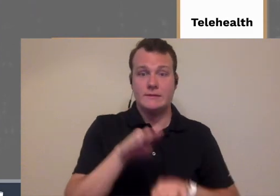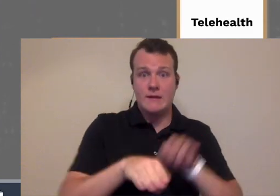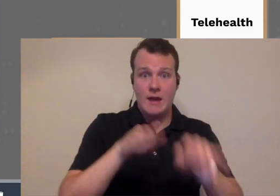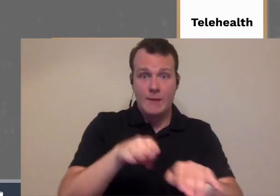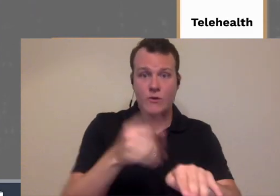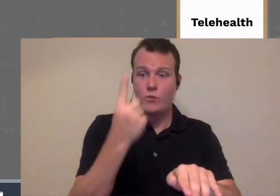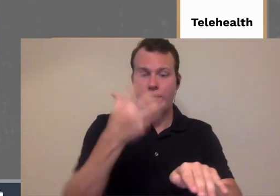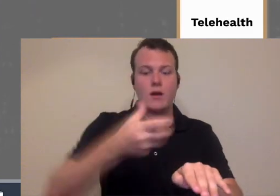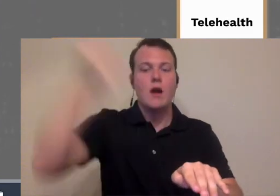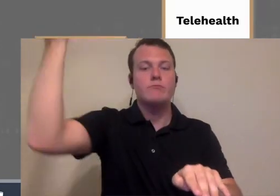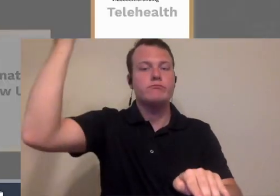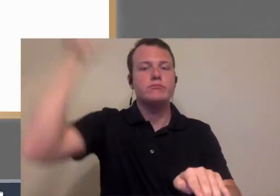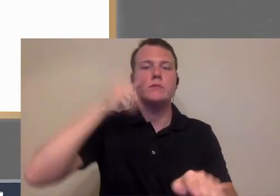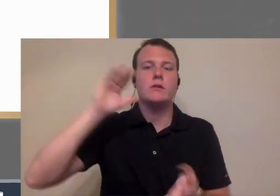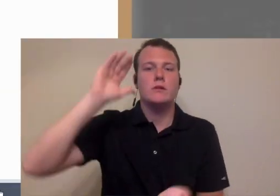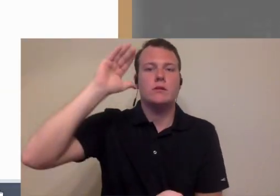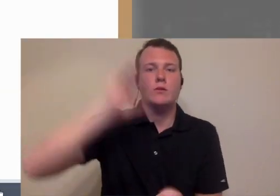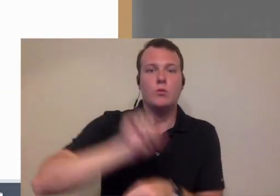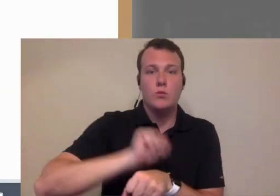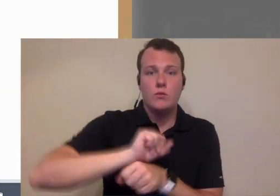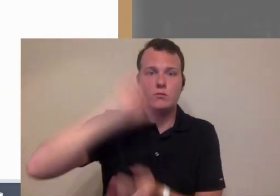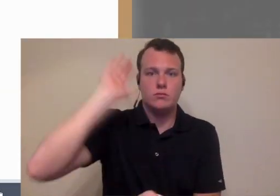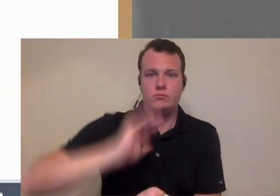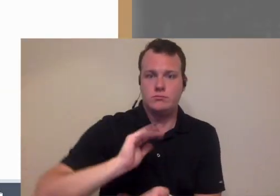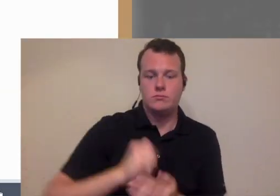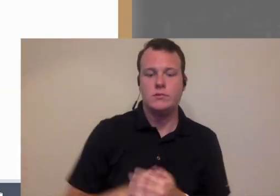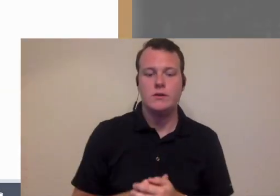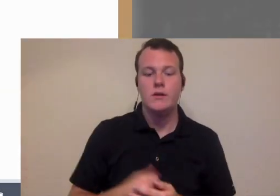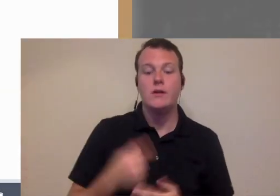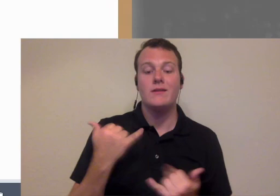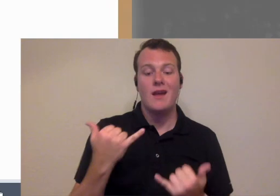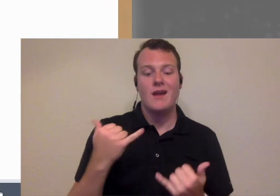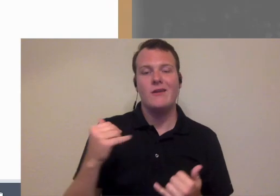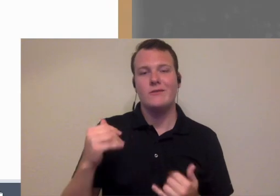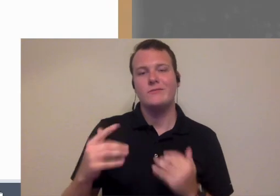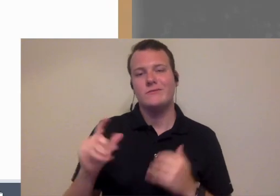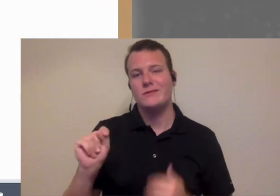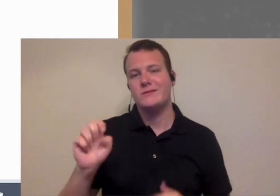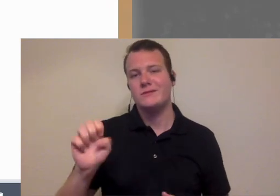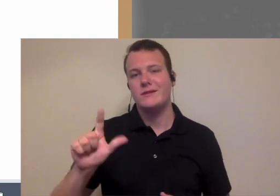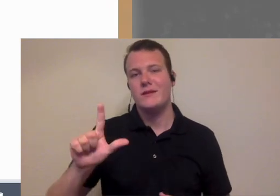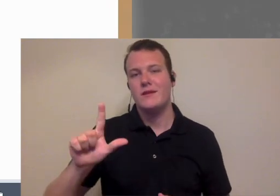the process also you know obviously a very hot topic now which is telehealth